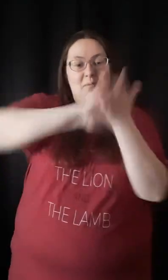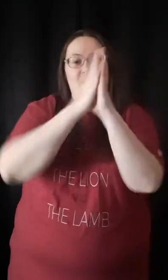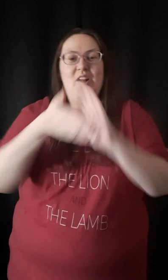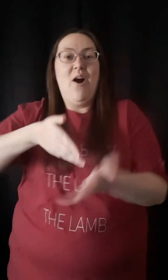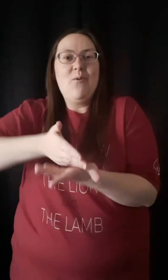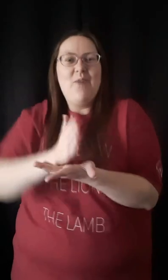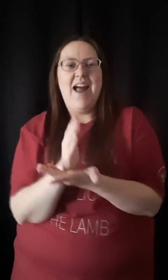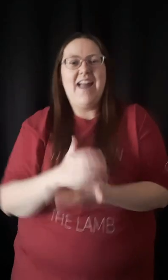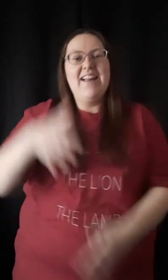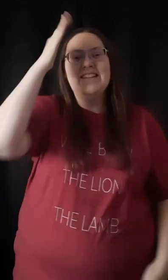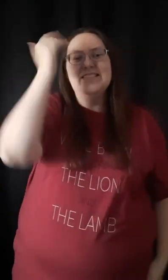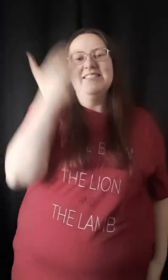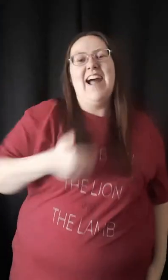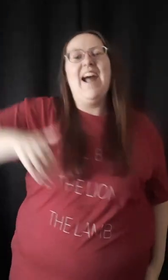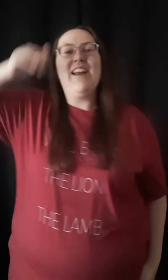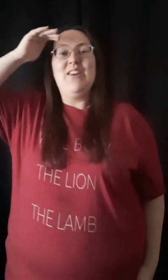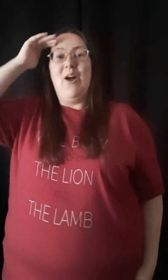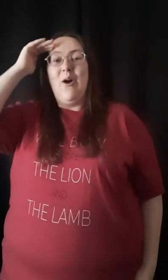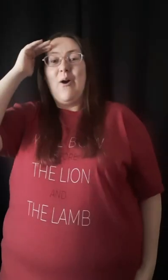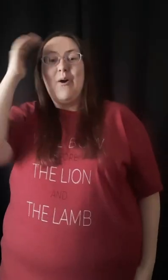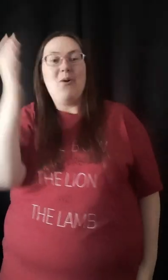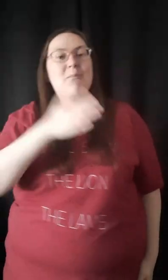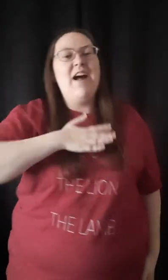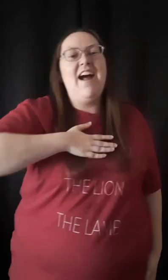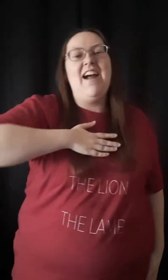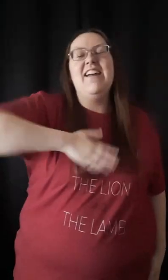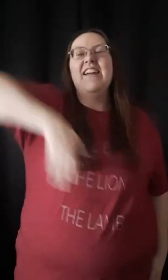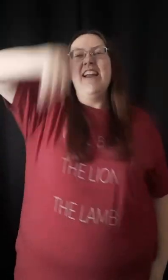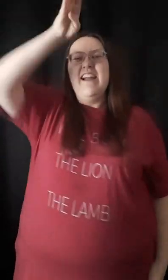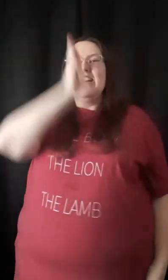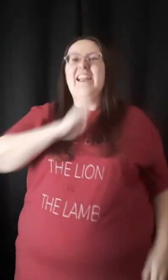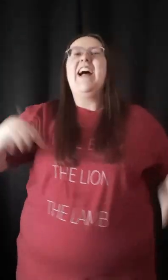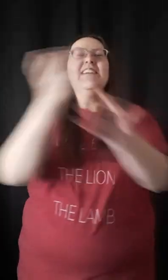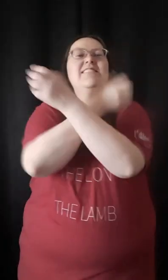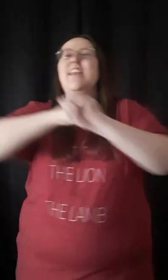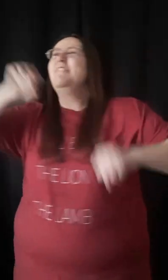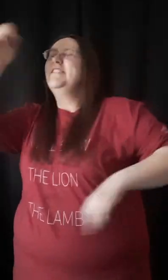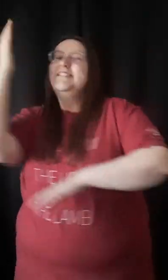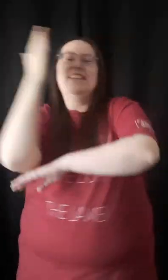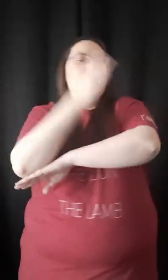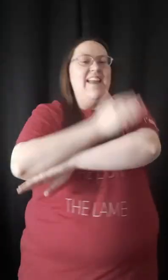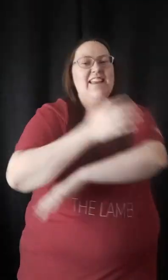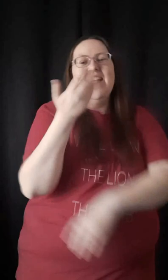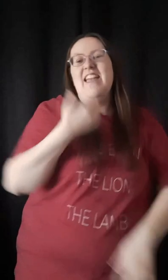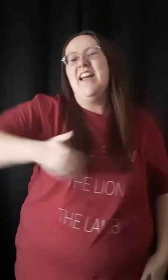I'm gonna be all right 'Cause I know my God saved the day